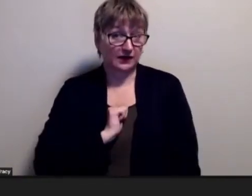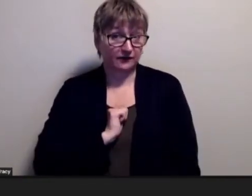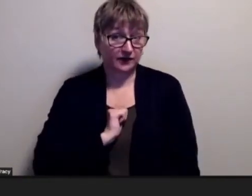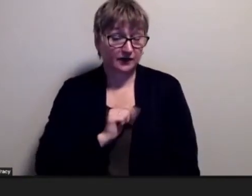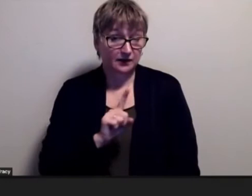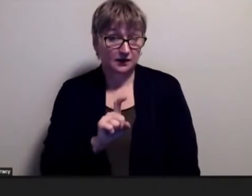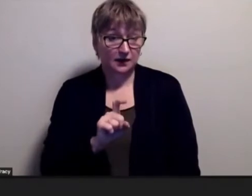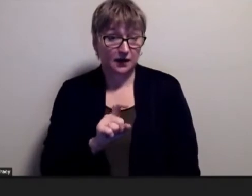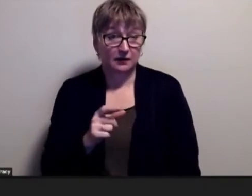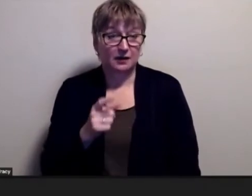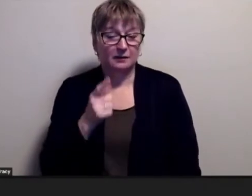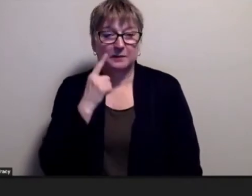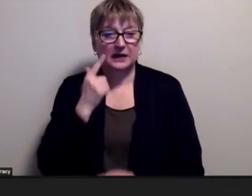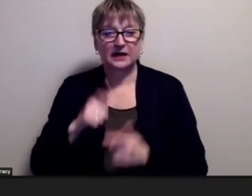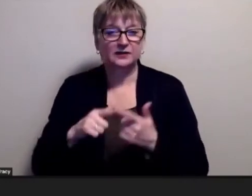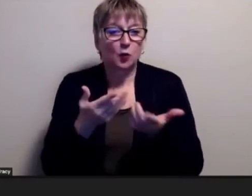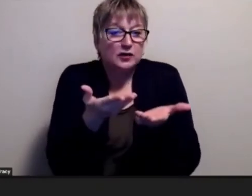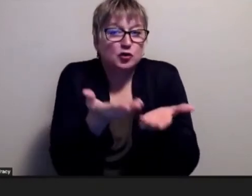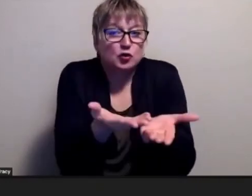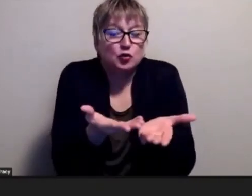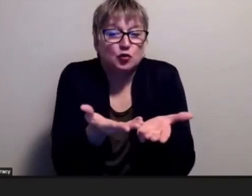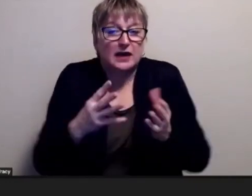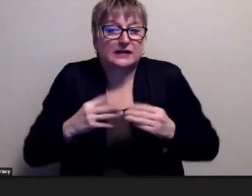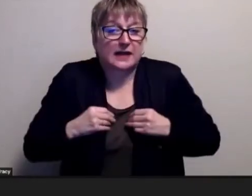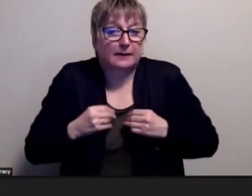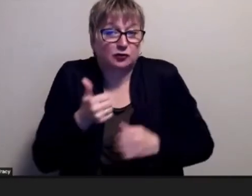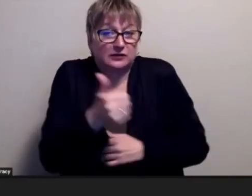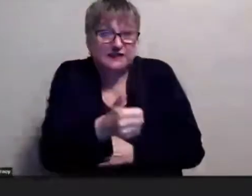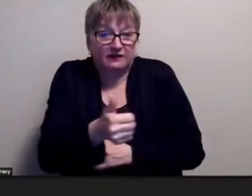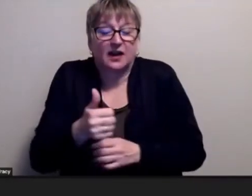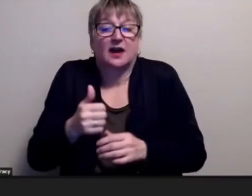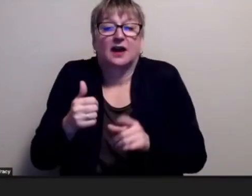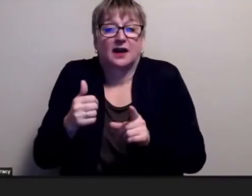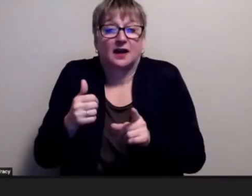yourself then other people accept you more easily but if you're kind of like you know